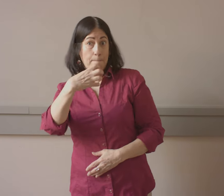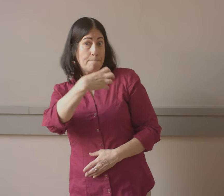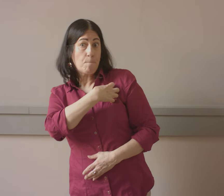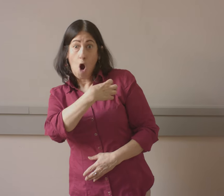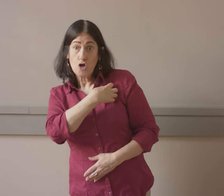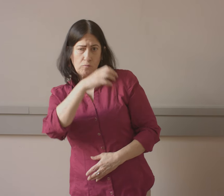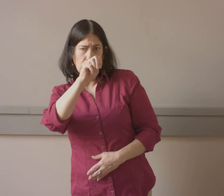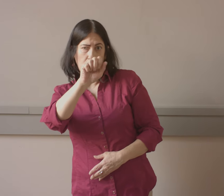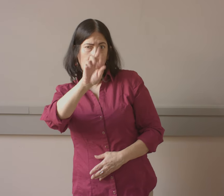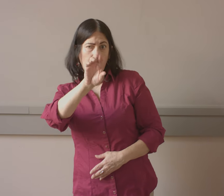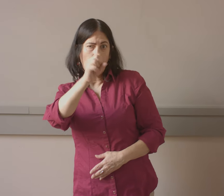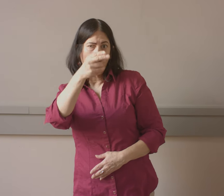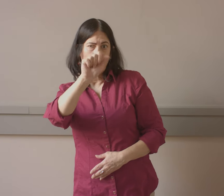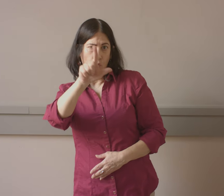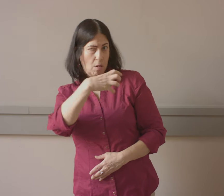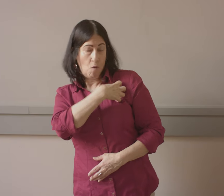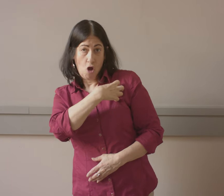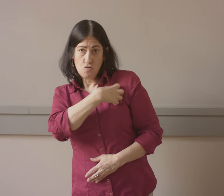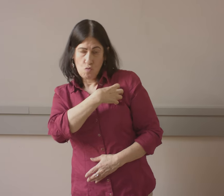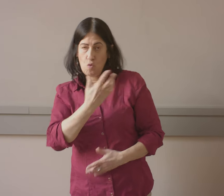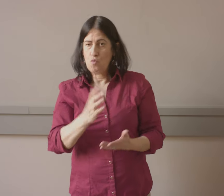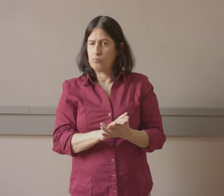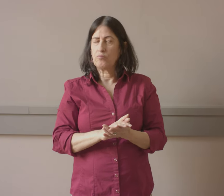police and the marshals.